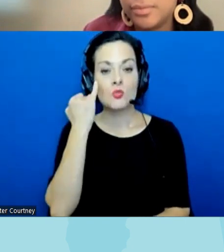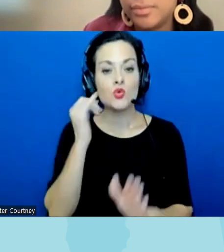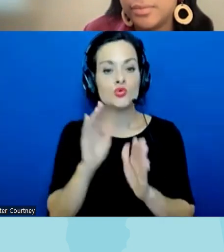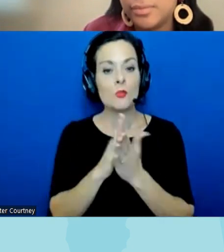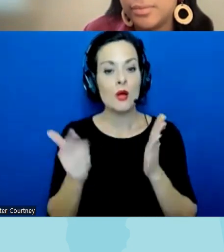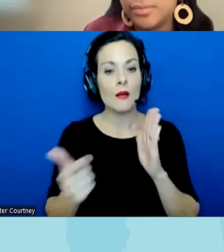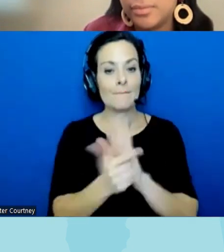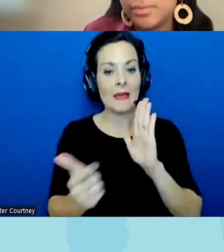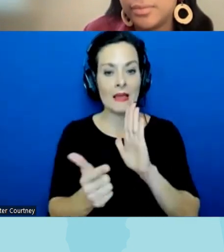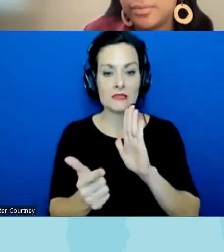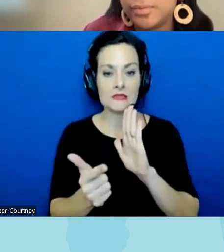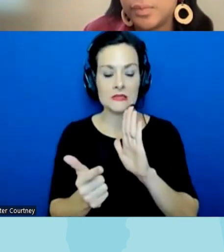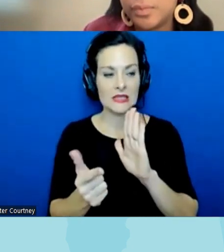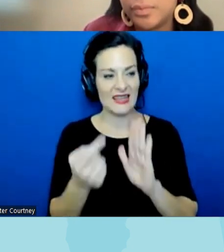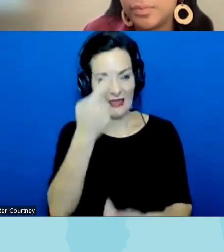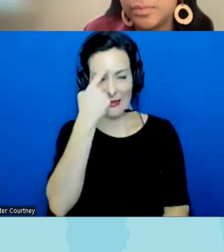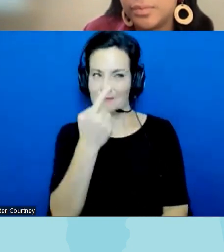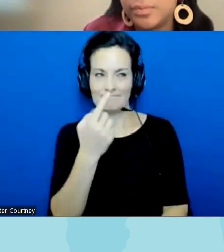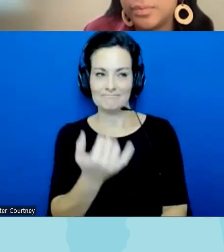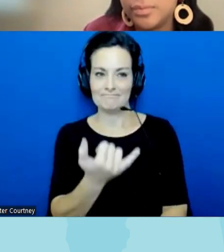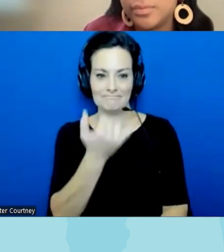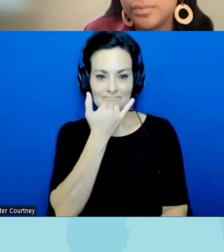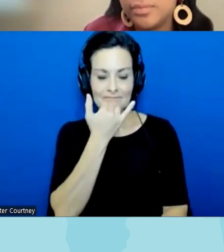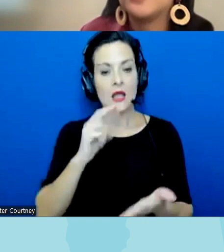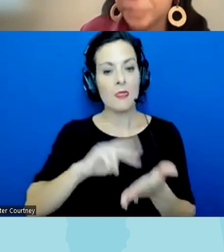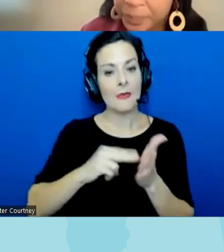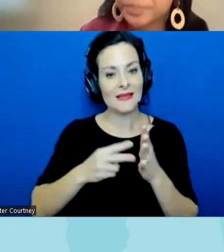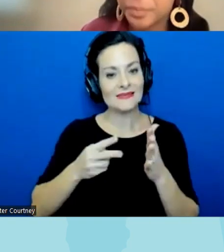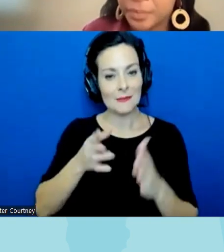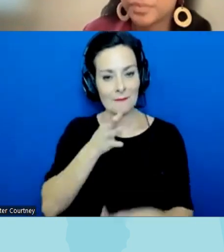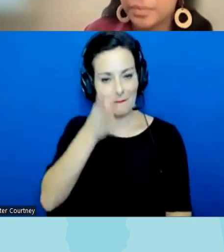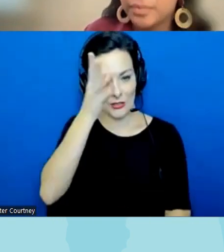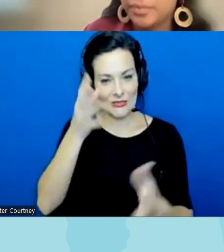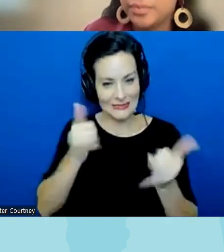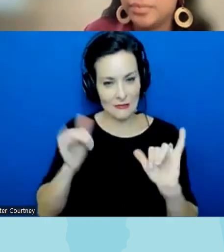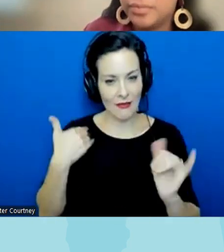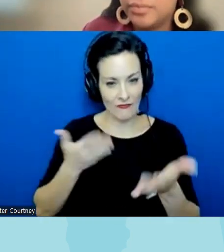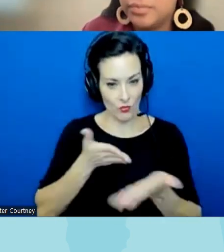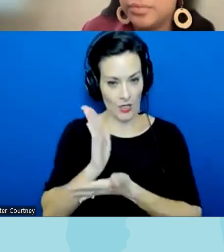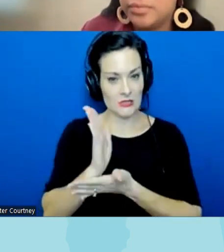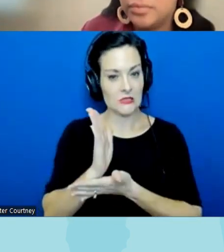um does not mean opposing parents' rights um you know I think we can find the common ground